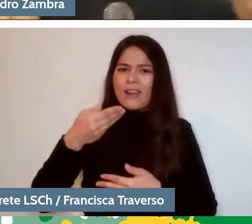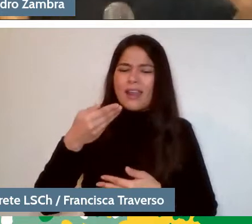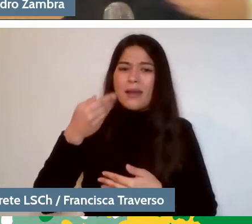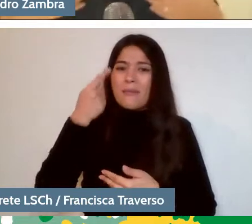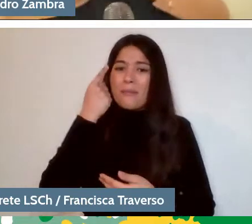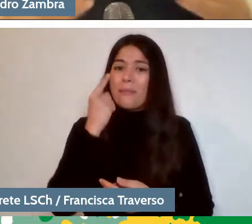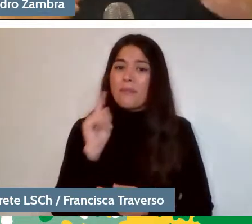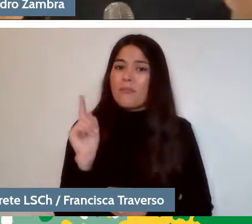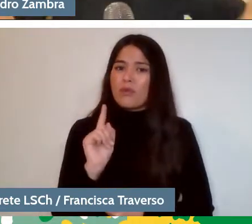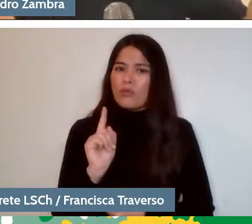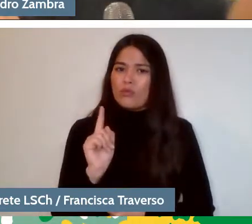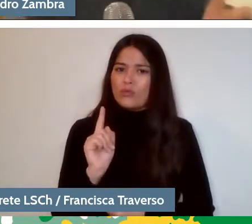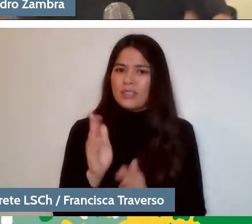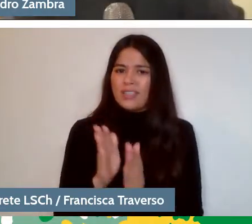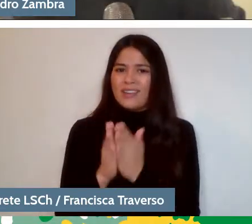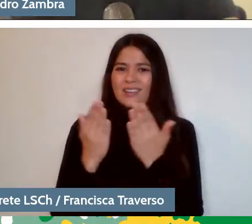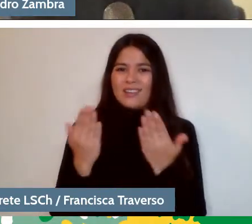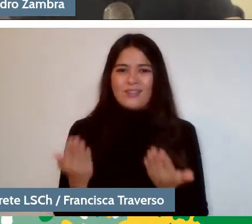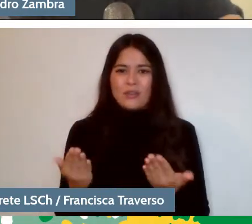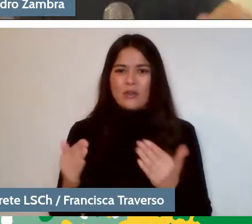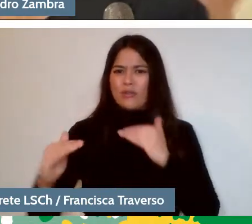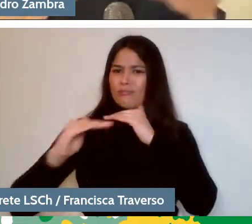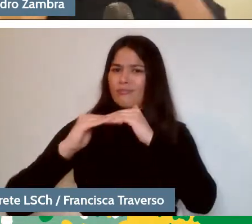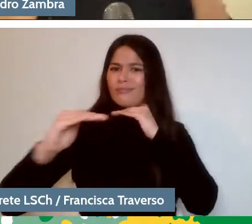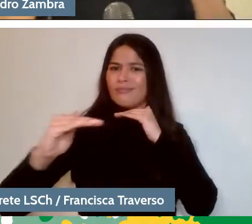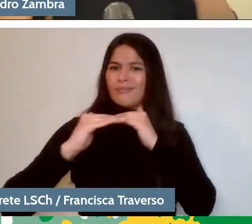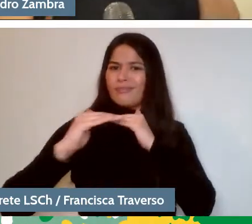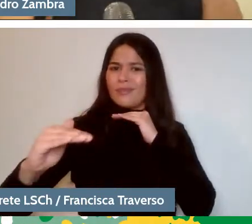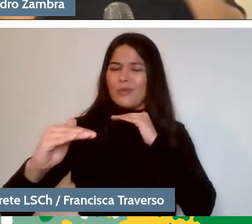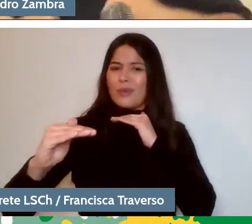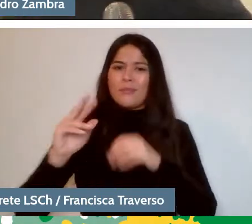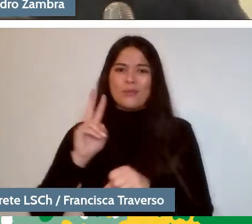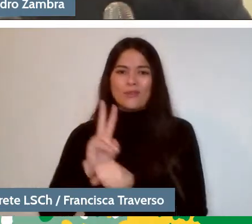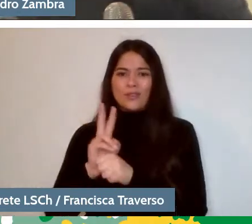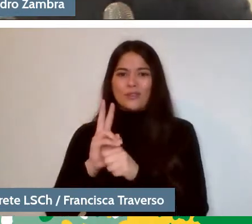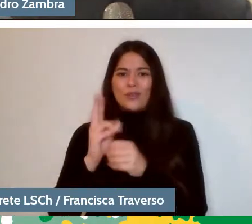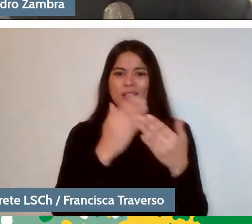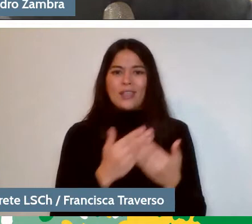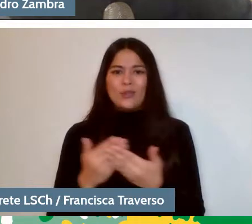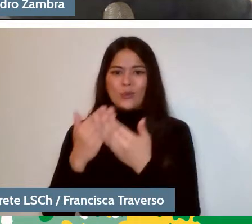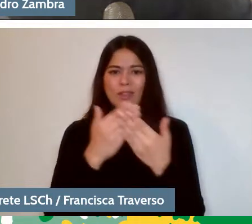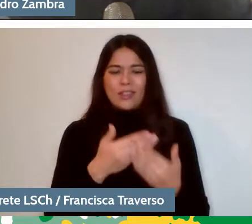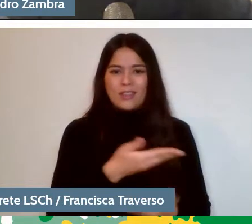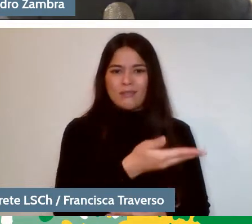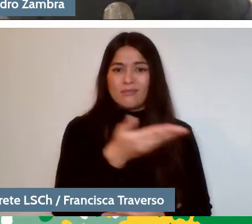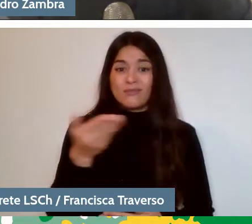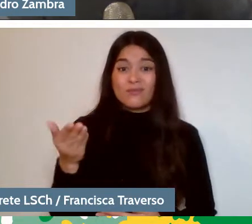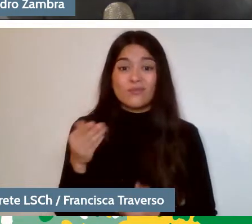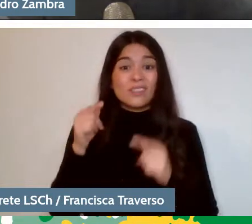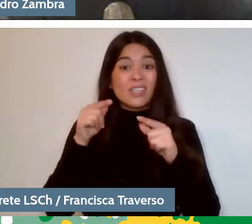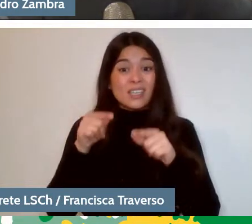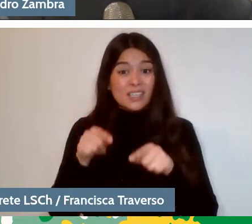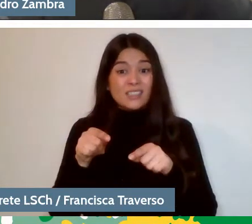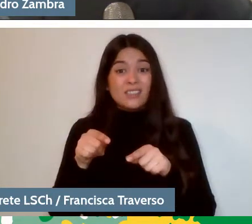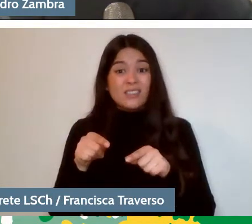then I'm reading it at the same time as the teacher. That kind of thing seems to me to be very valuable